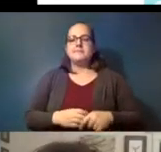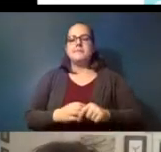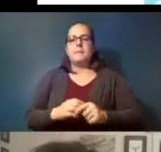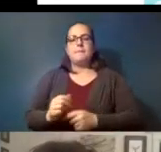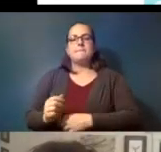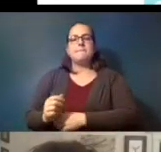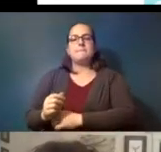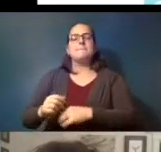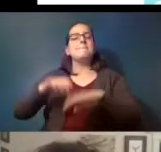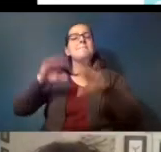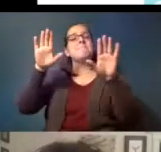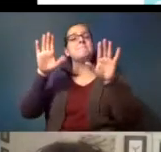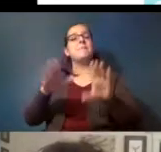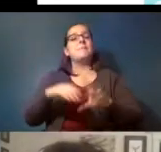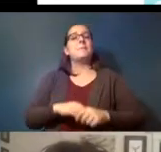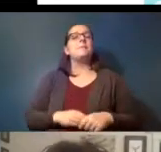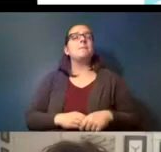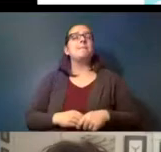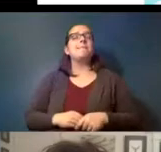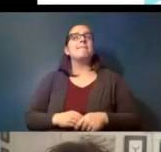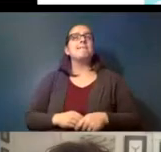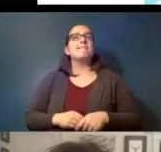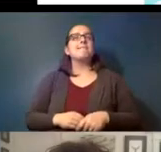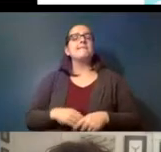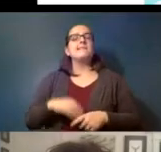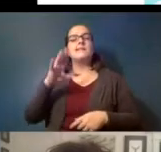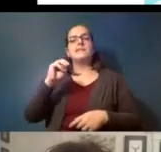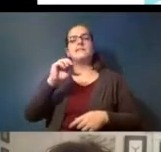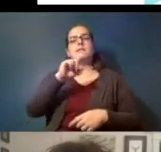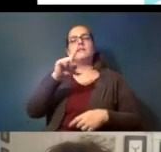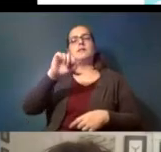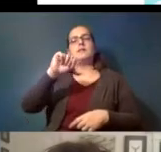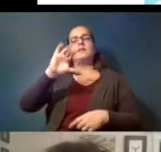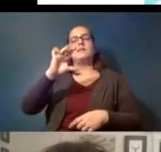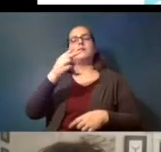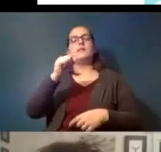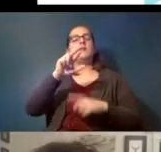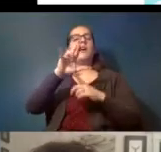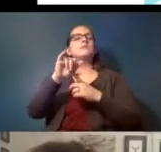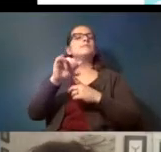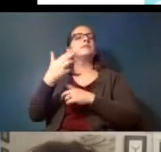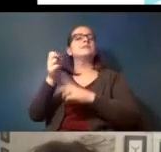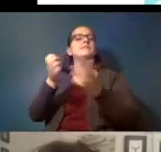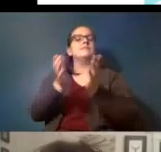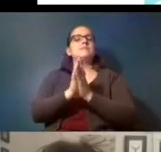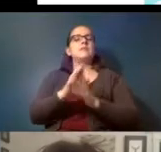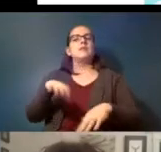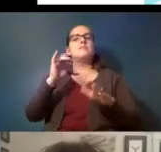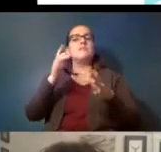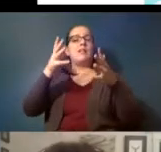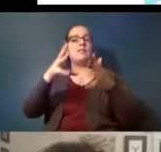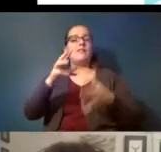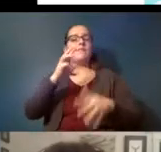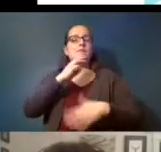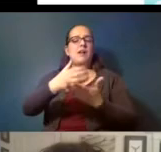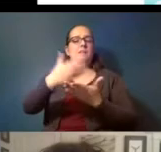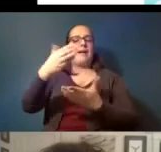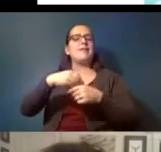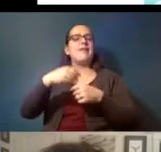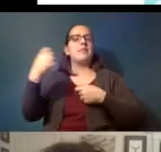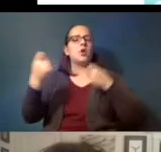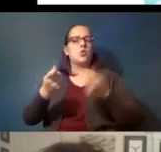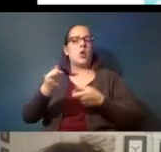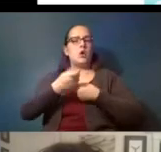great um zachary he asks does leaving water bottles in the car cause microplastics to